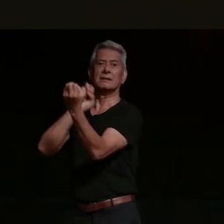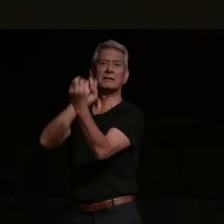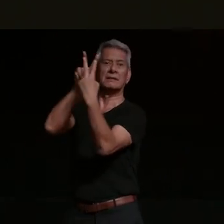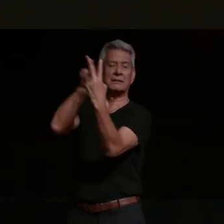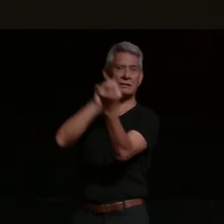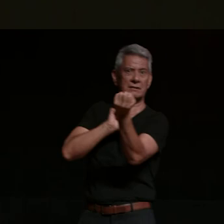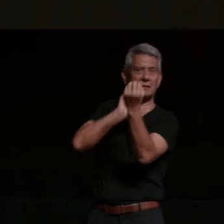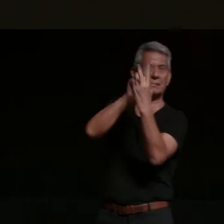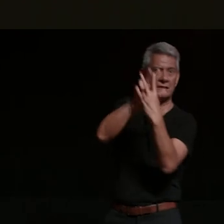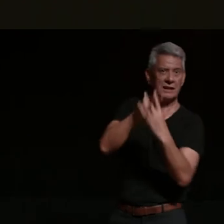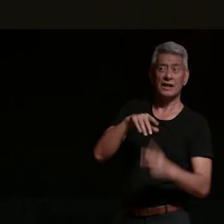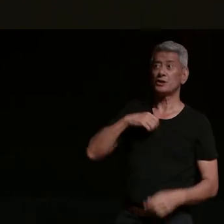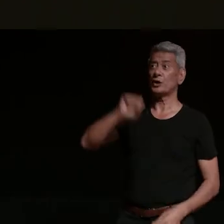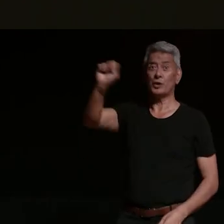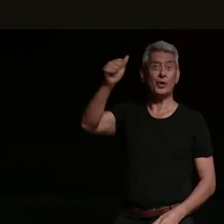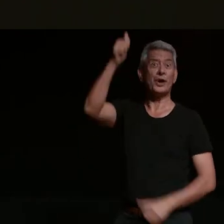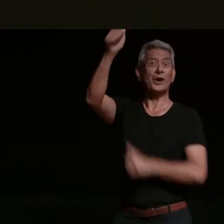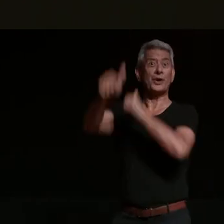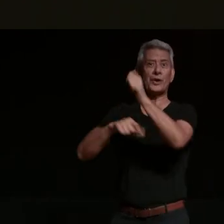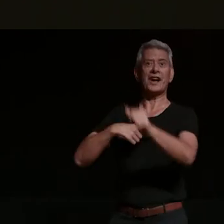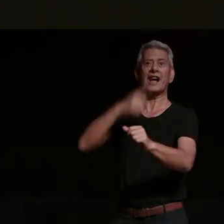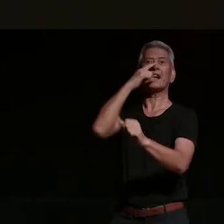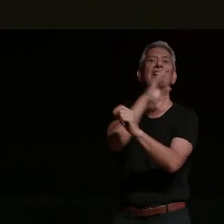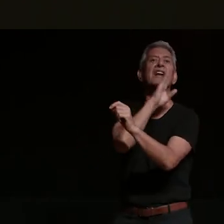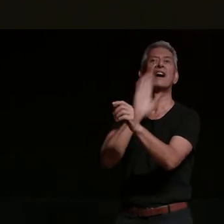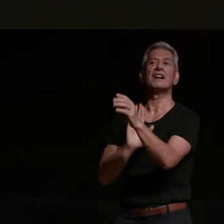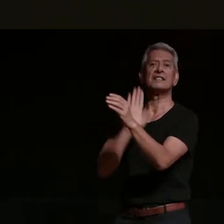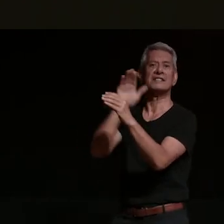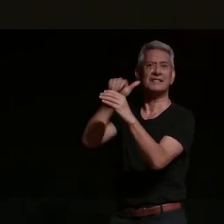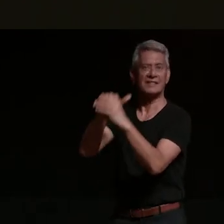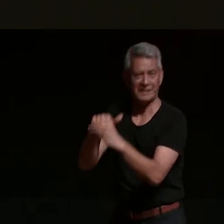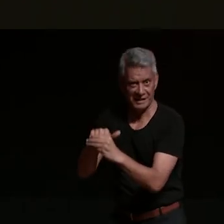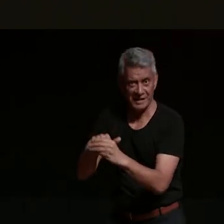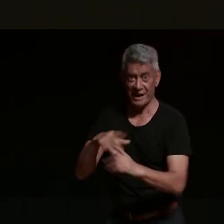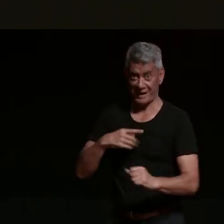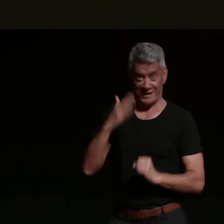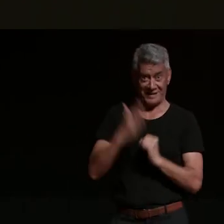in your glory and i will never know what to call this poem because i can never stop finding